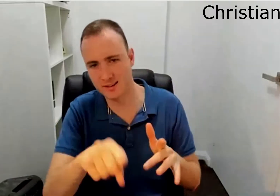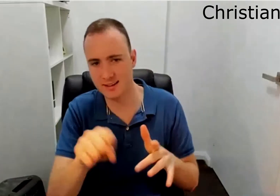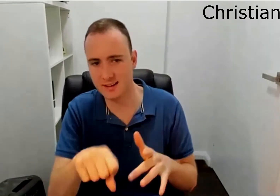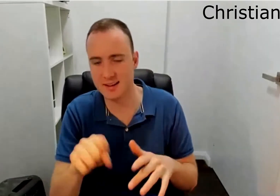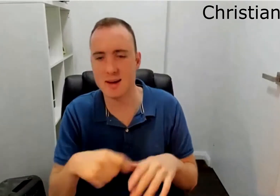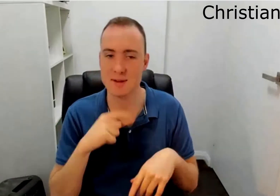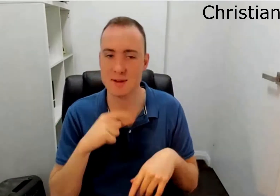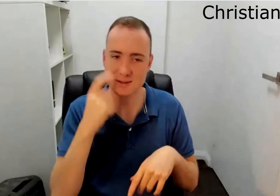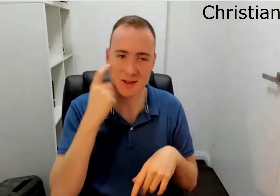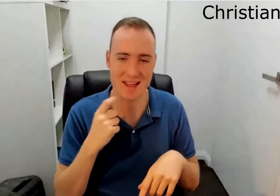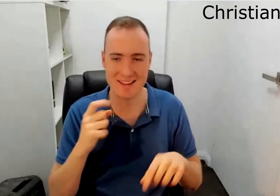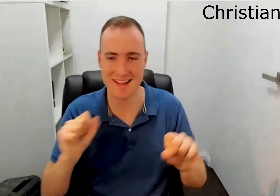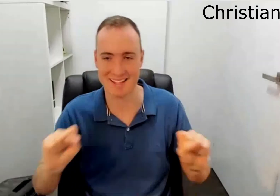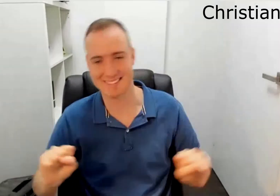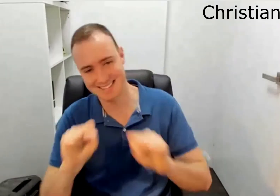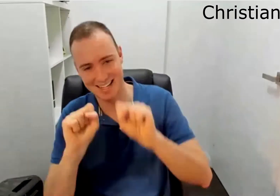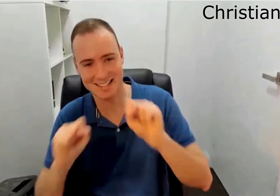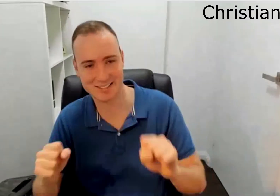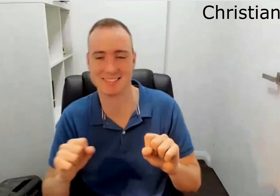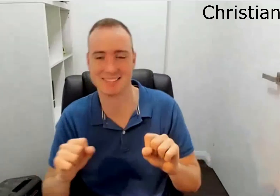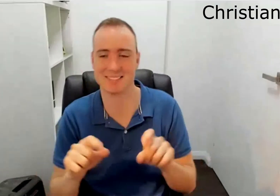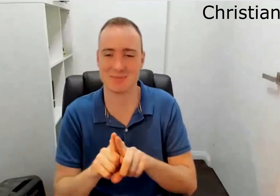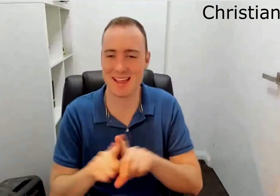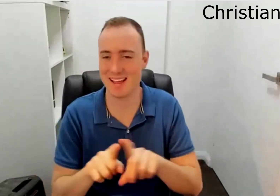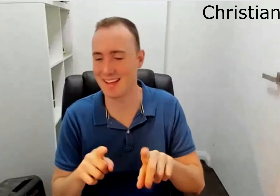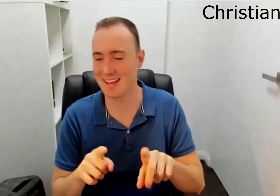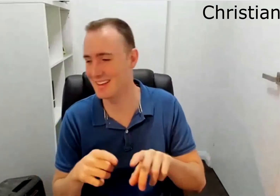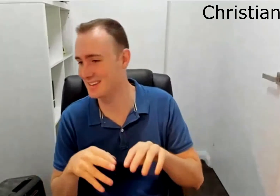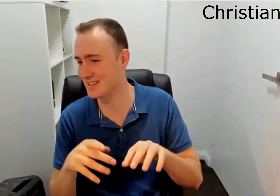But yeah, I would say there's a definite online presence here